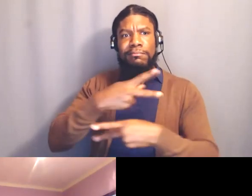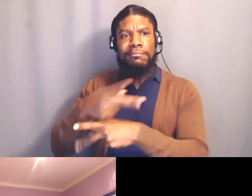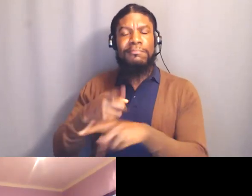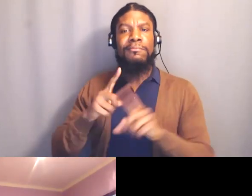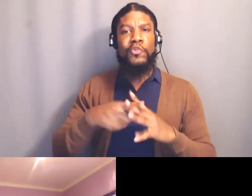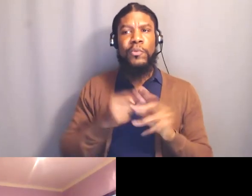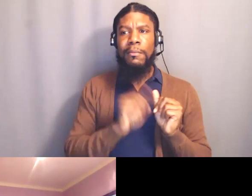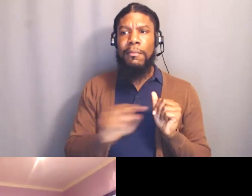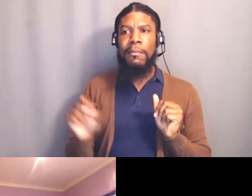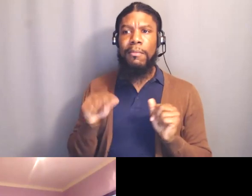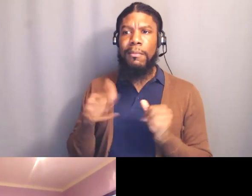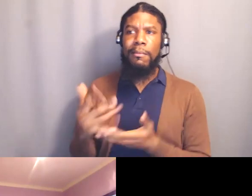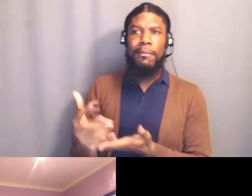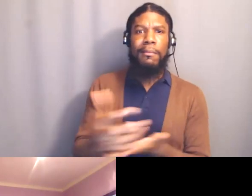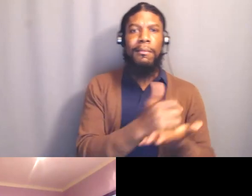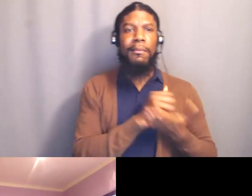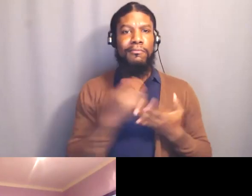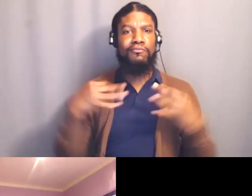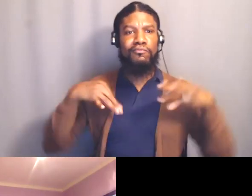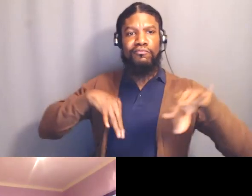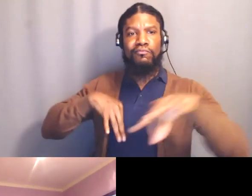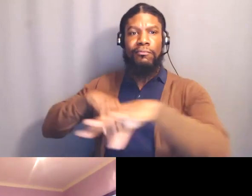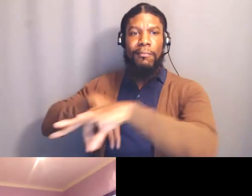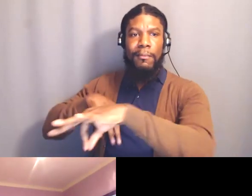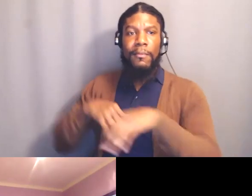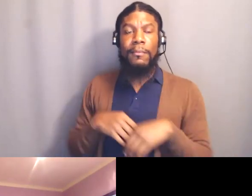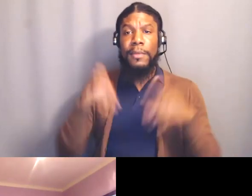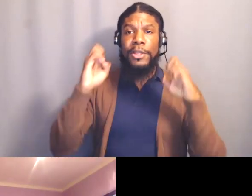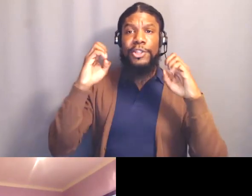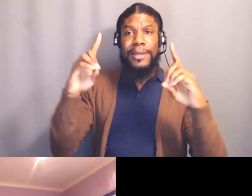and provided for all, where education and learning is lifelong,